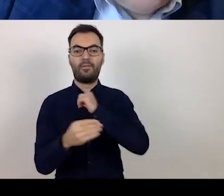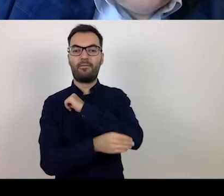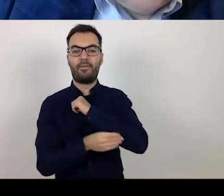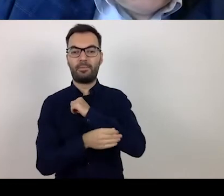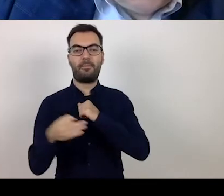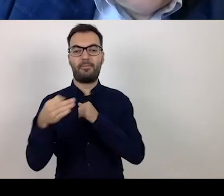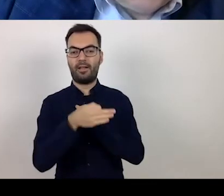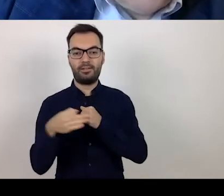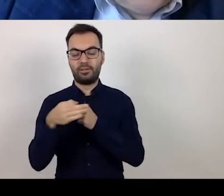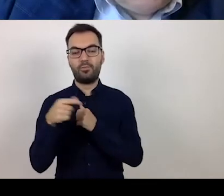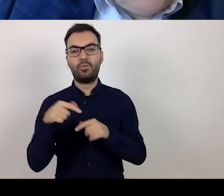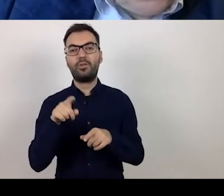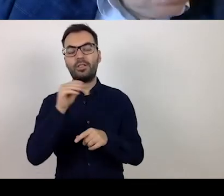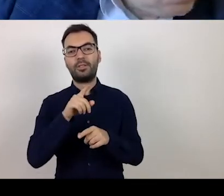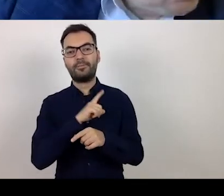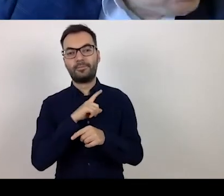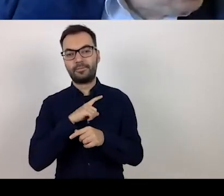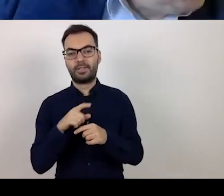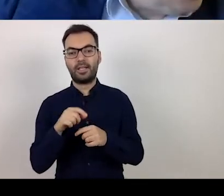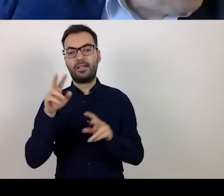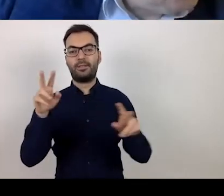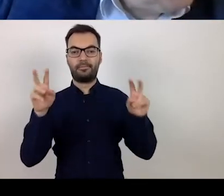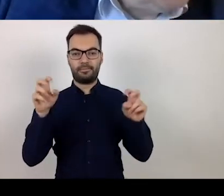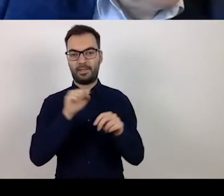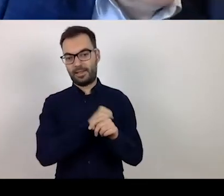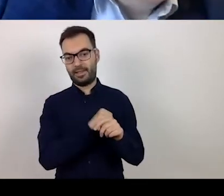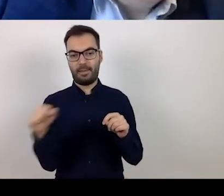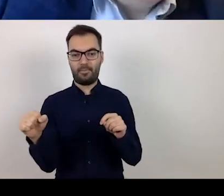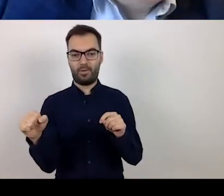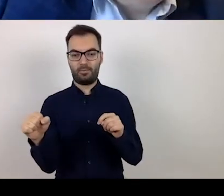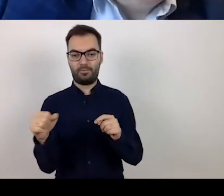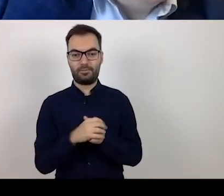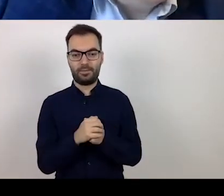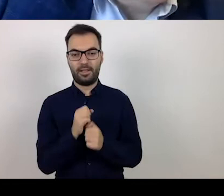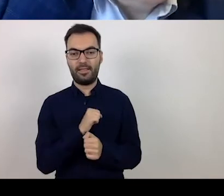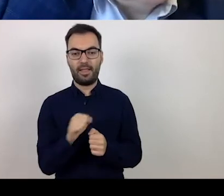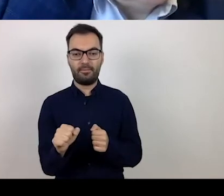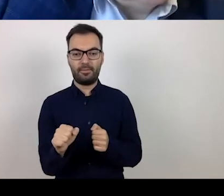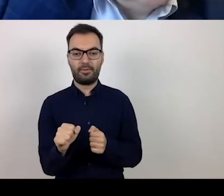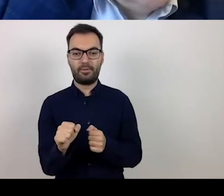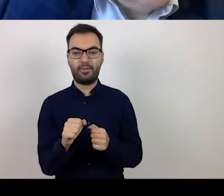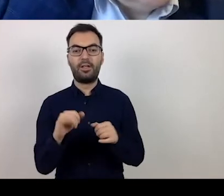we need to acknowledge the speed with which the funds are disbursed.